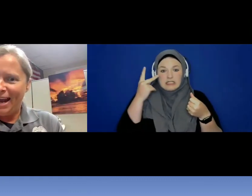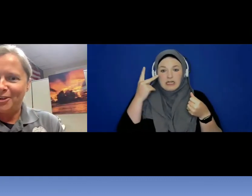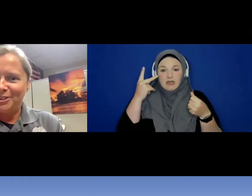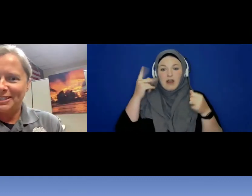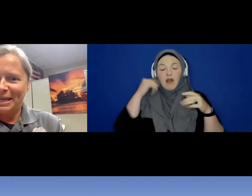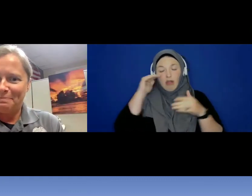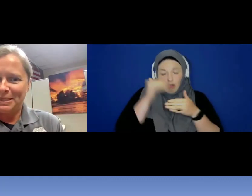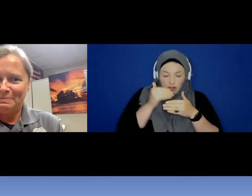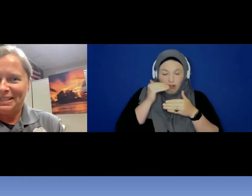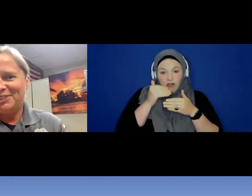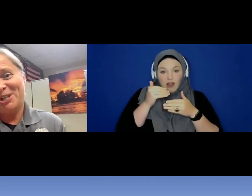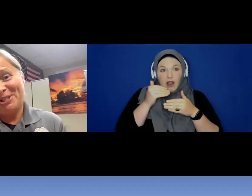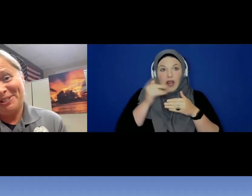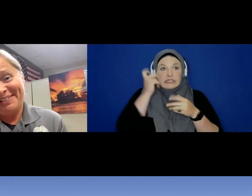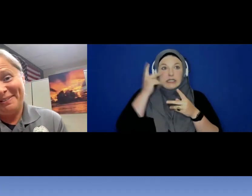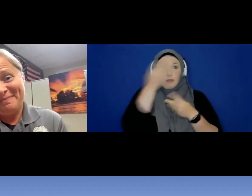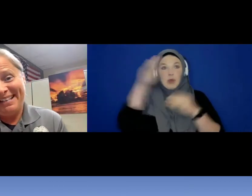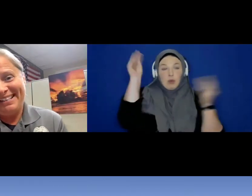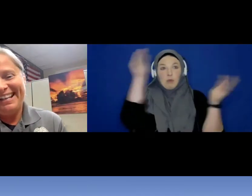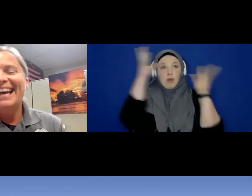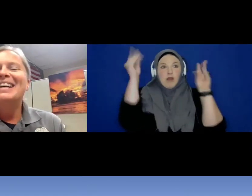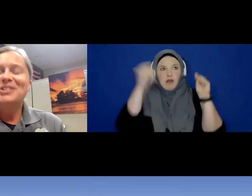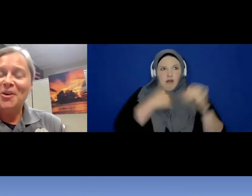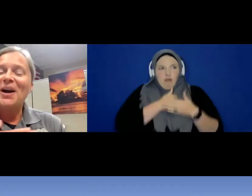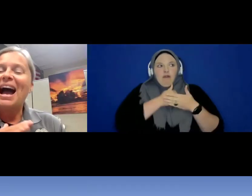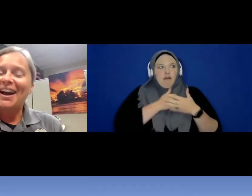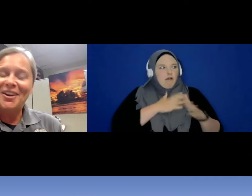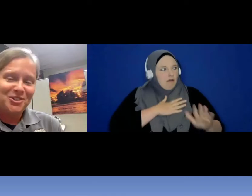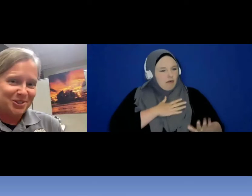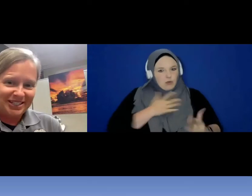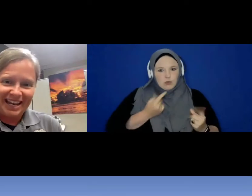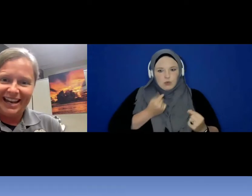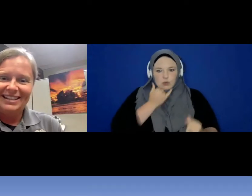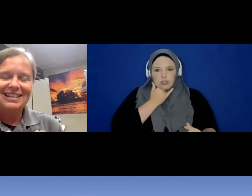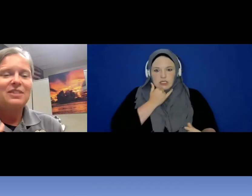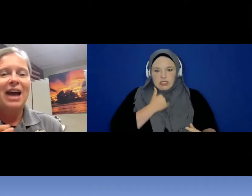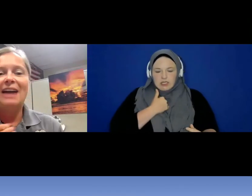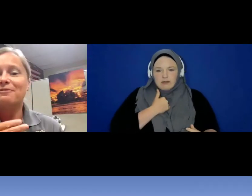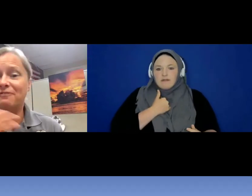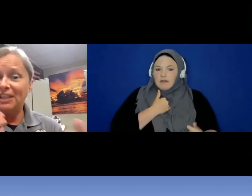heart skips a beat just a little bit. So I understand that fear